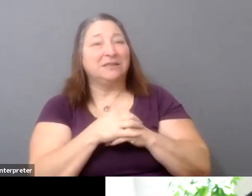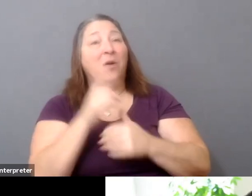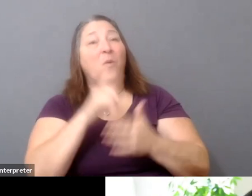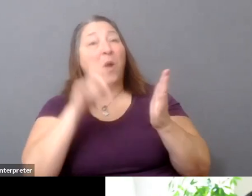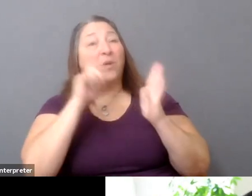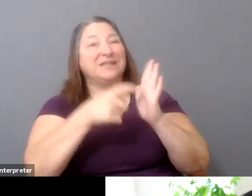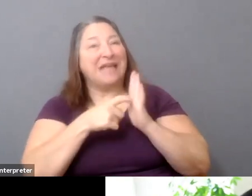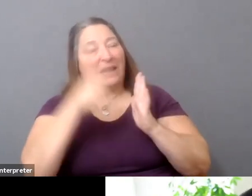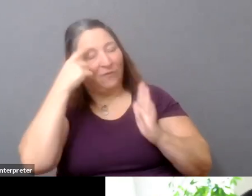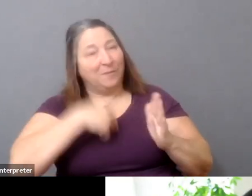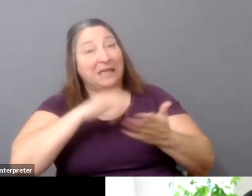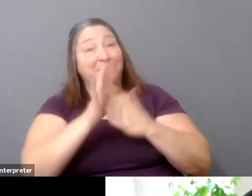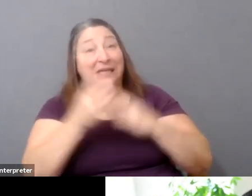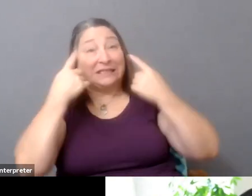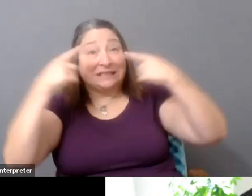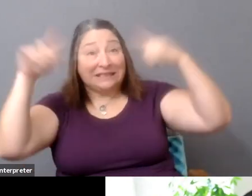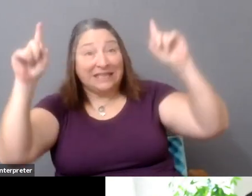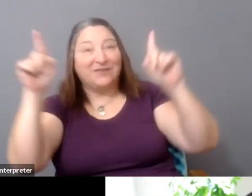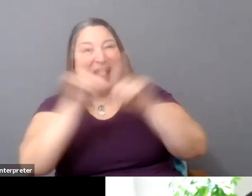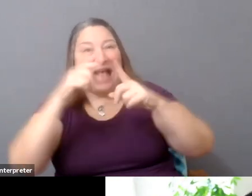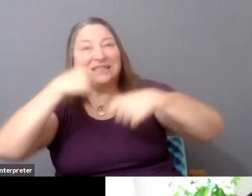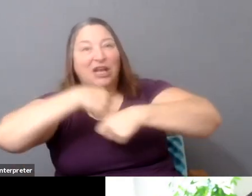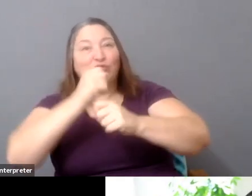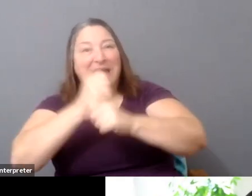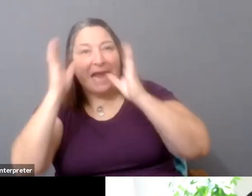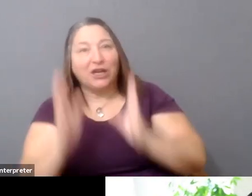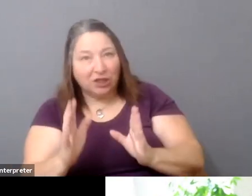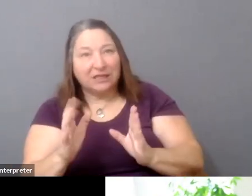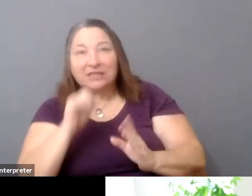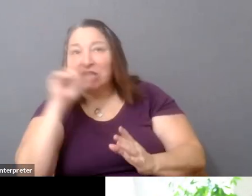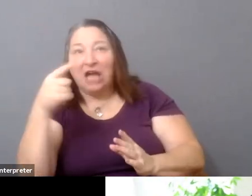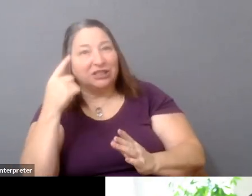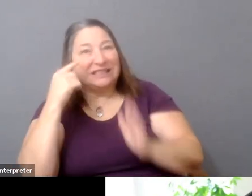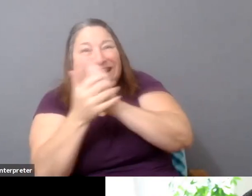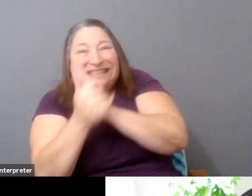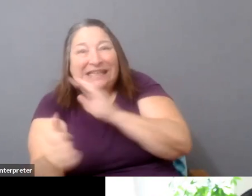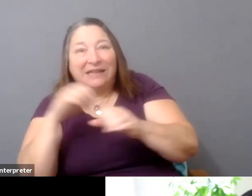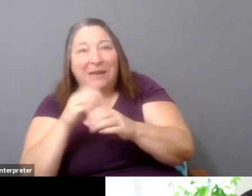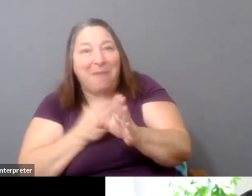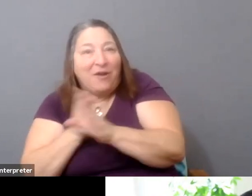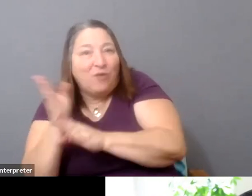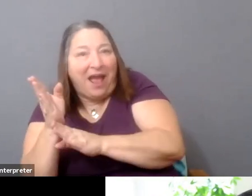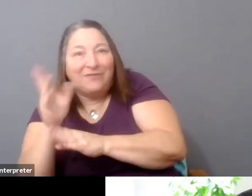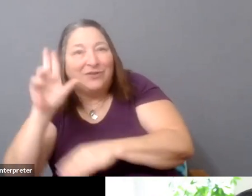as a creator is no longer just proficiency in your craft or proximity to the story that you want to tell.